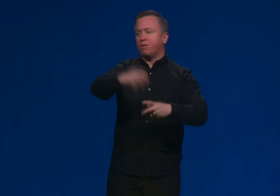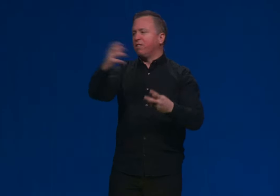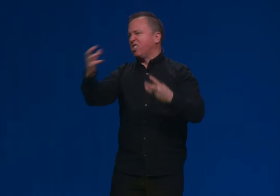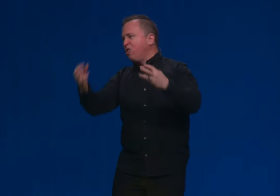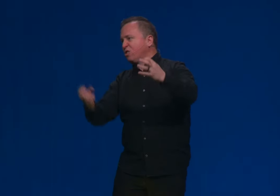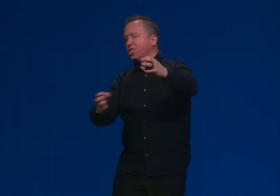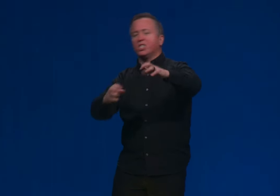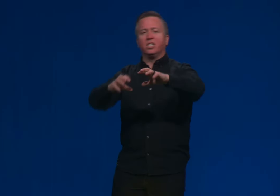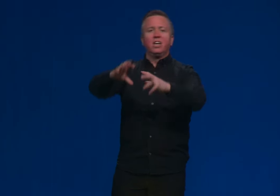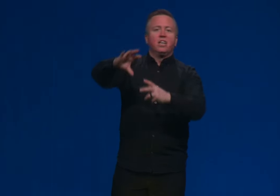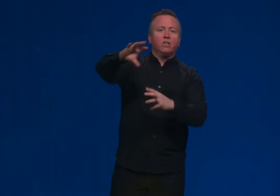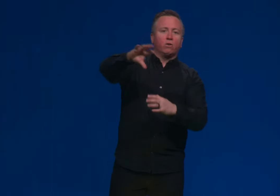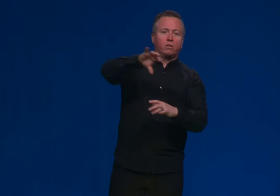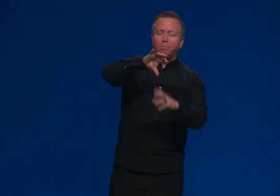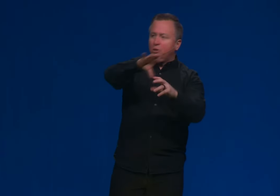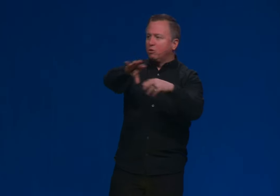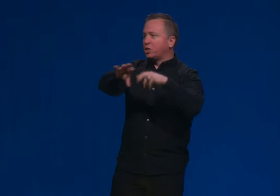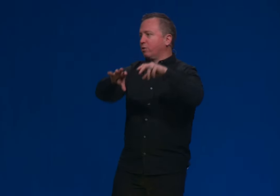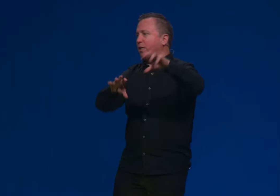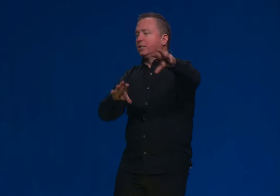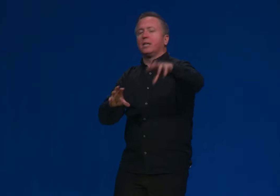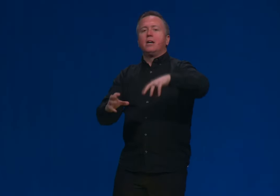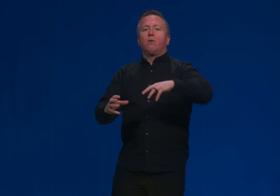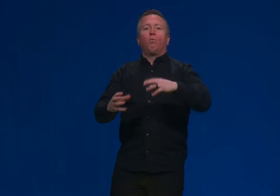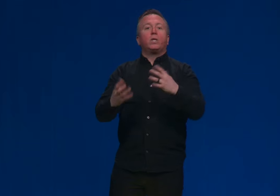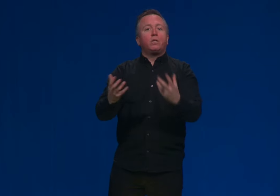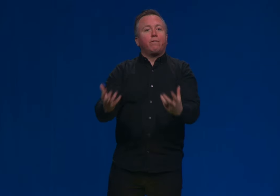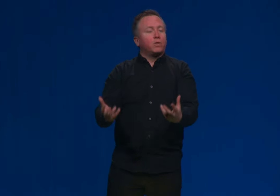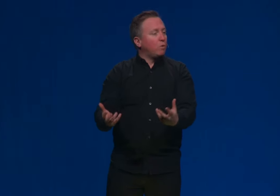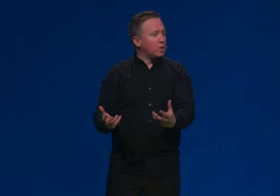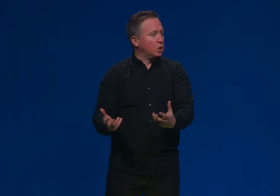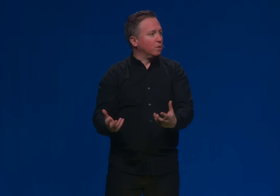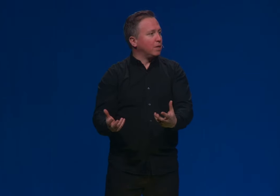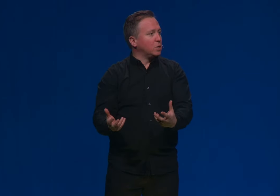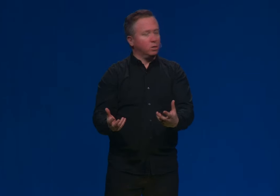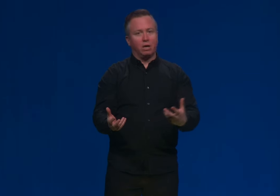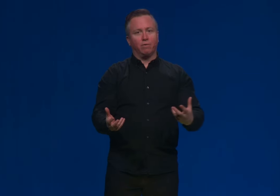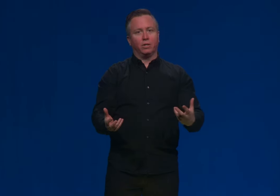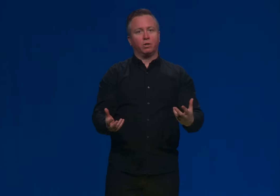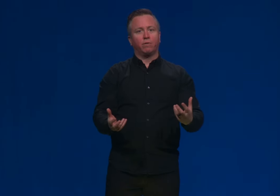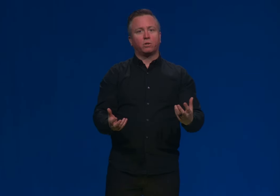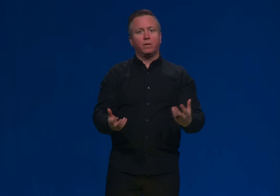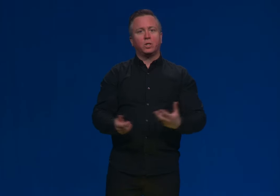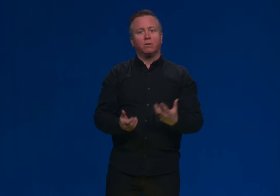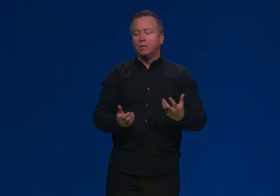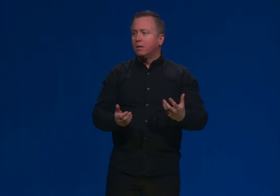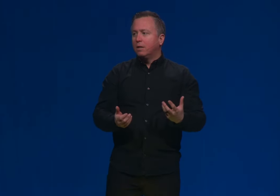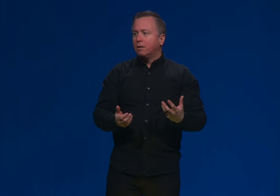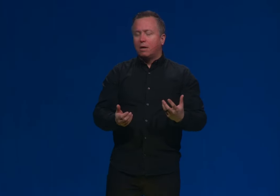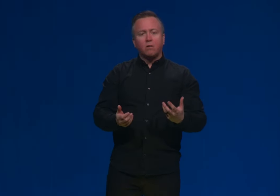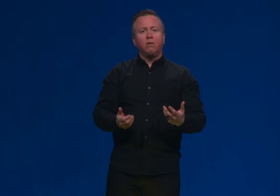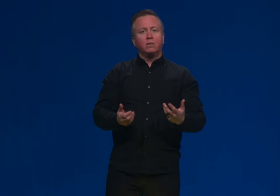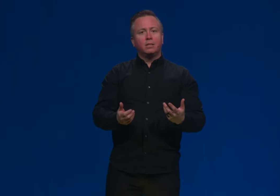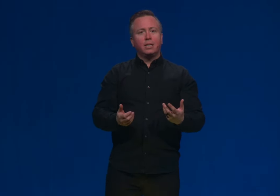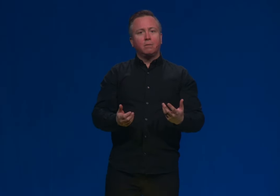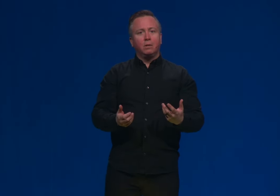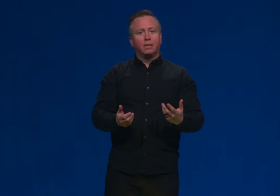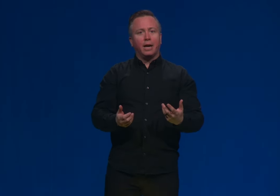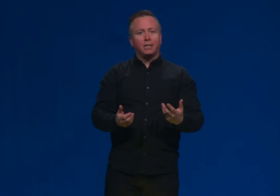with all these hoses and, you know, computer screens. What's your first question, if that's on your driveway? Is your first question, how long did it take to build that?